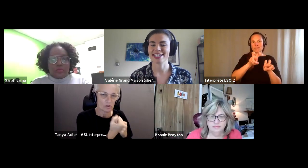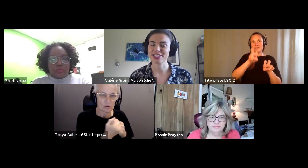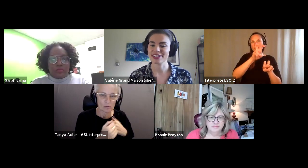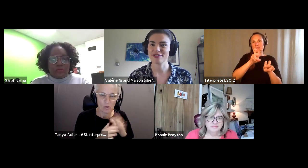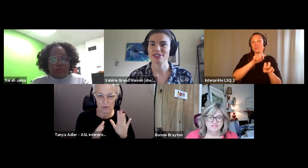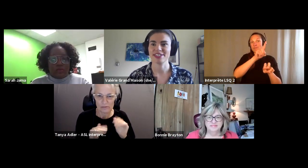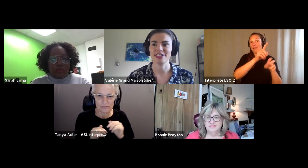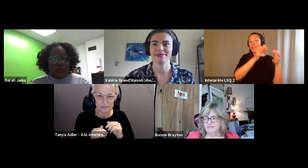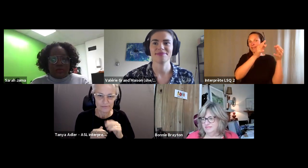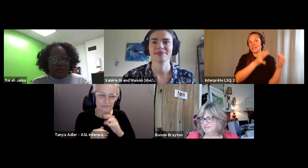Valérie Grand’Maison (she/elle): executive position.